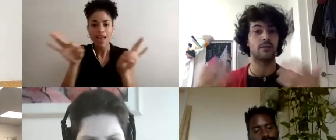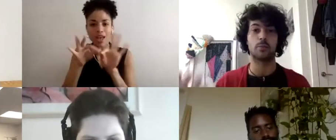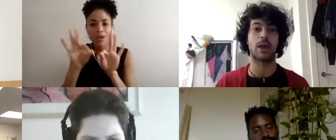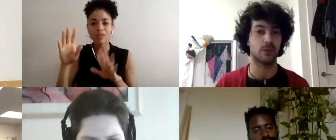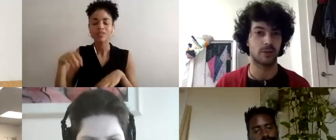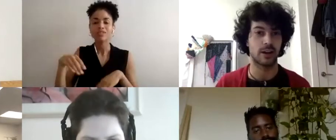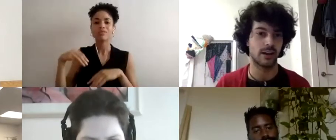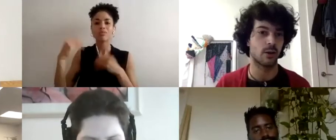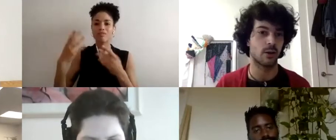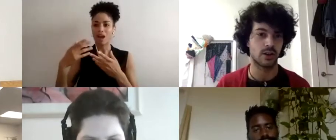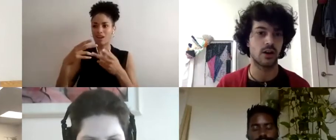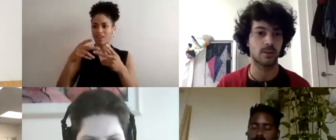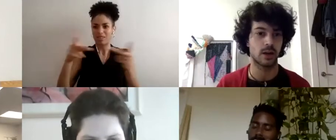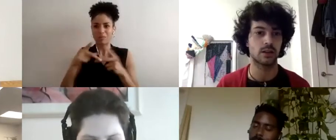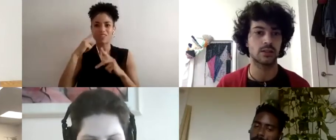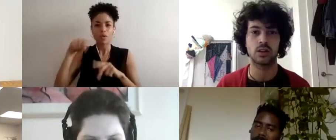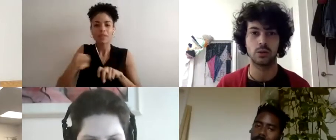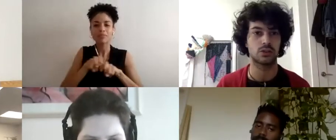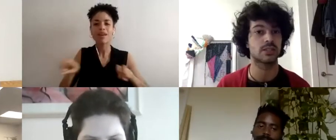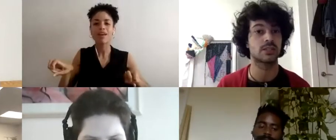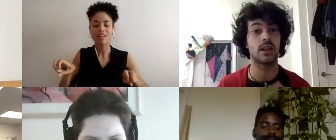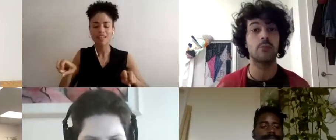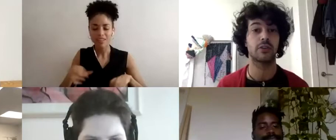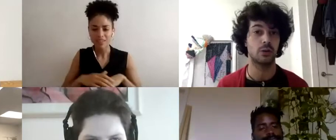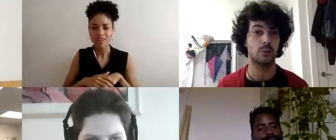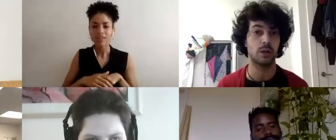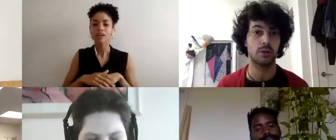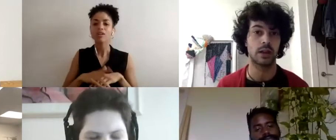panel right now and talk about it. Just to name a few people that I've